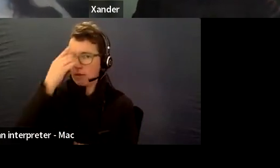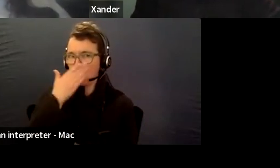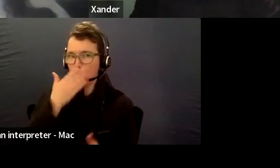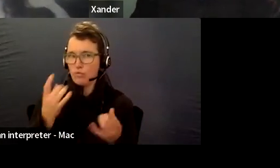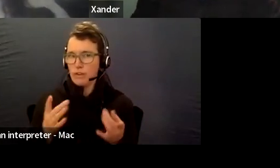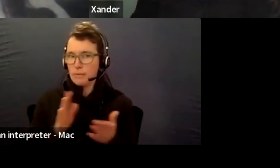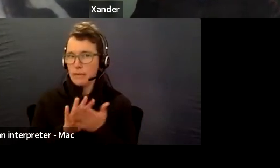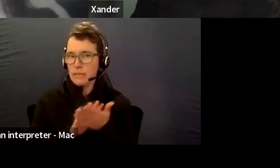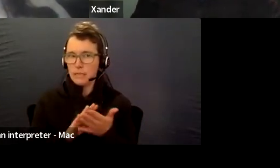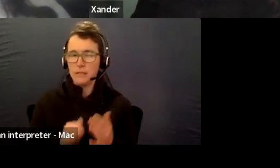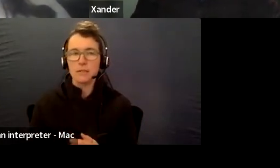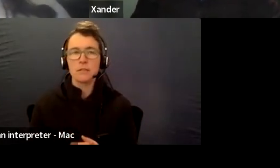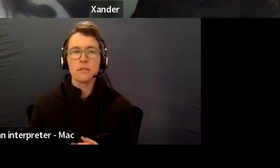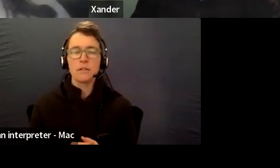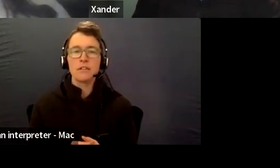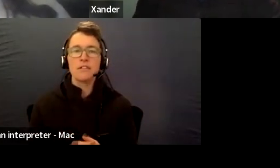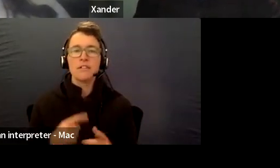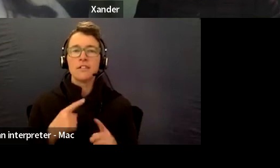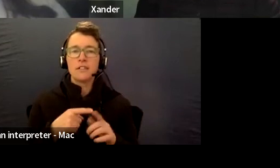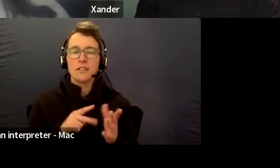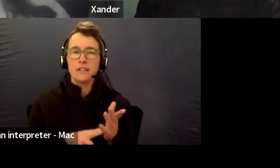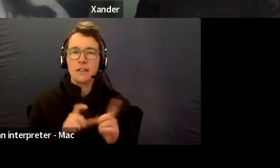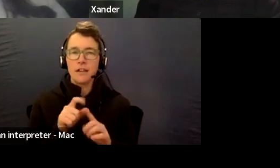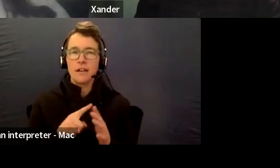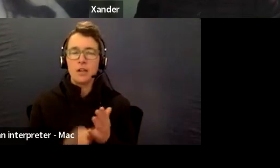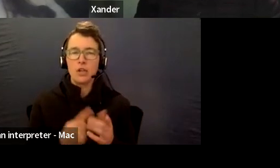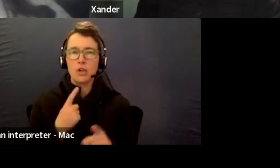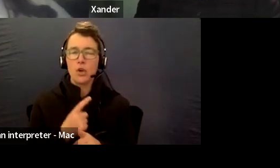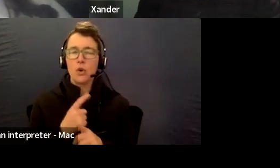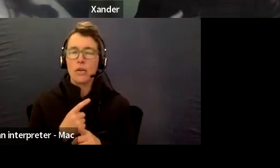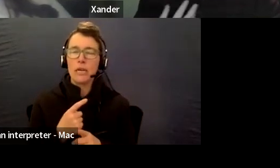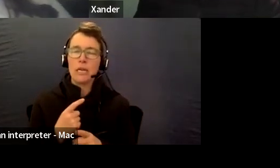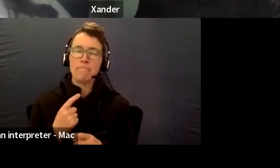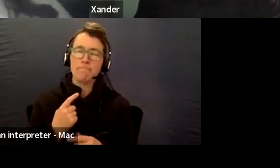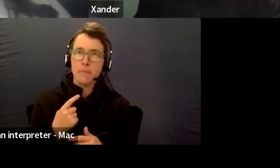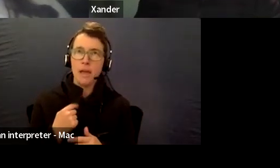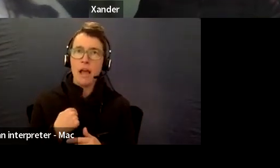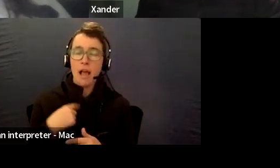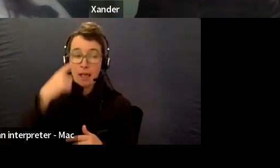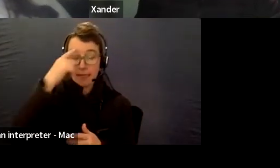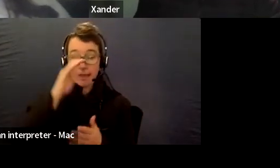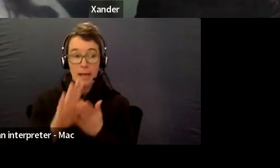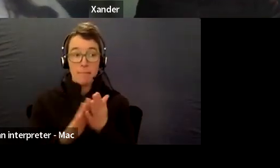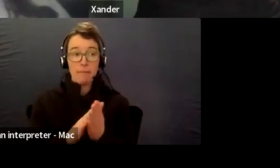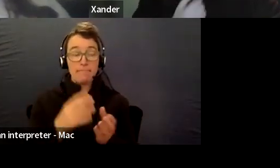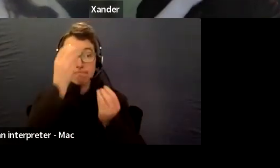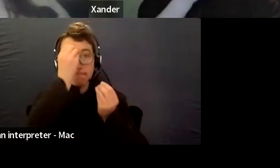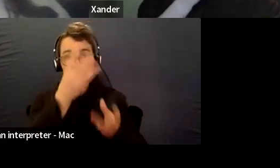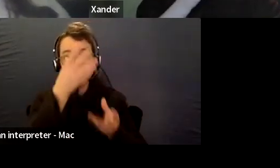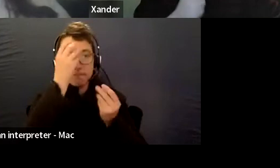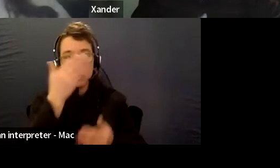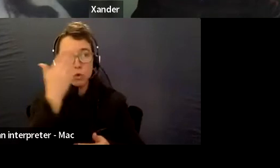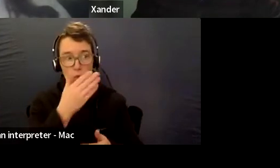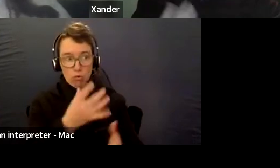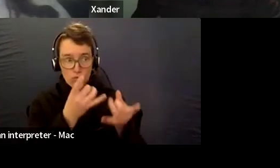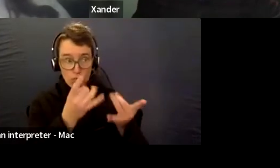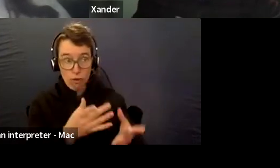Um, I think to me, school ready means setting up everything, so that the school understands all the needs of the child.